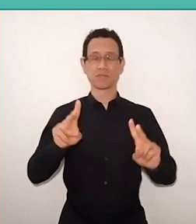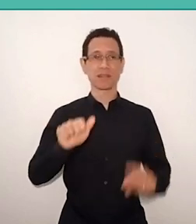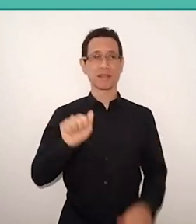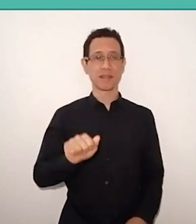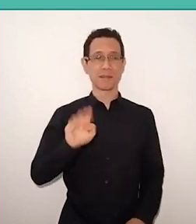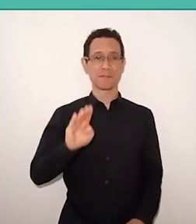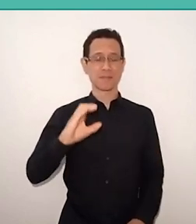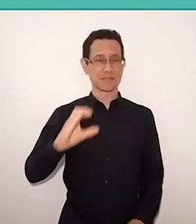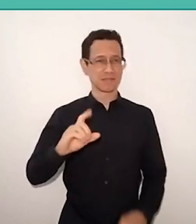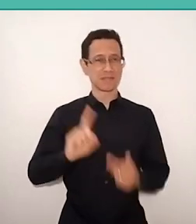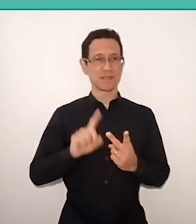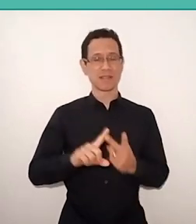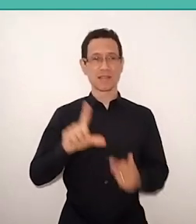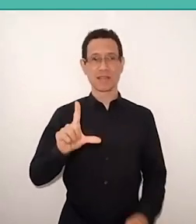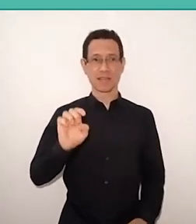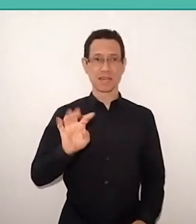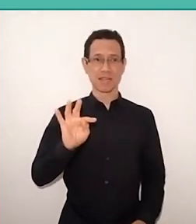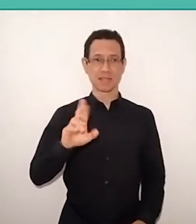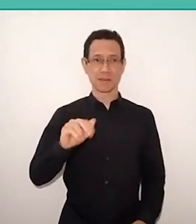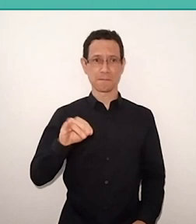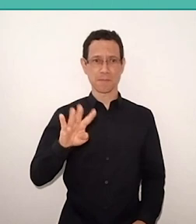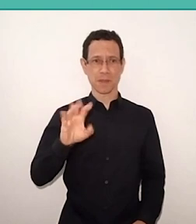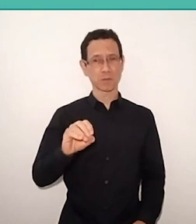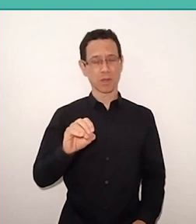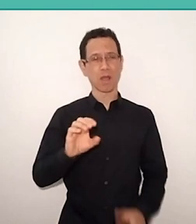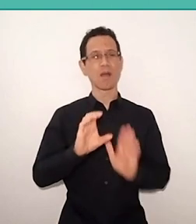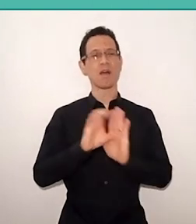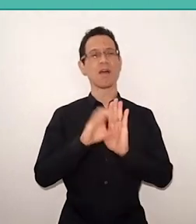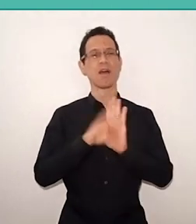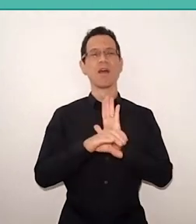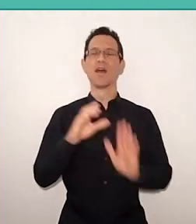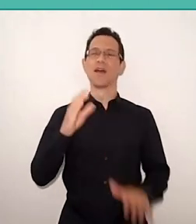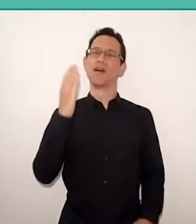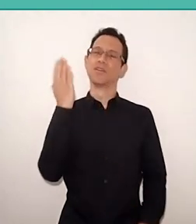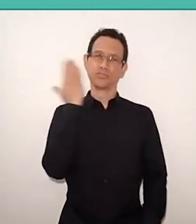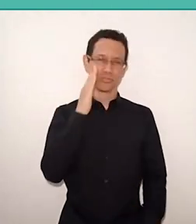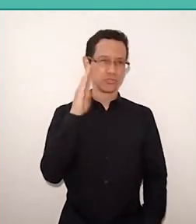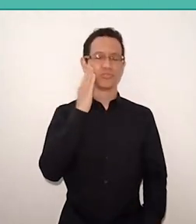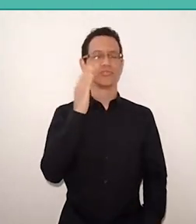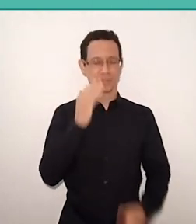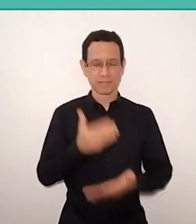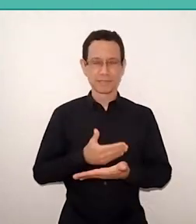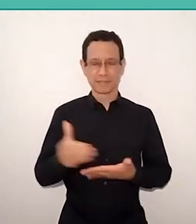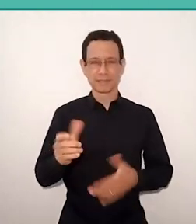From there, this word and this concept entered our pedagogical universe,